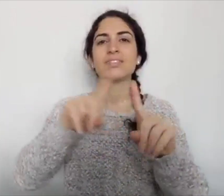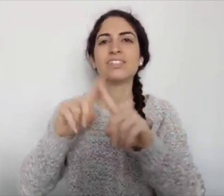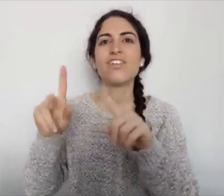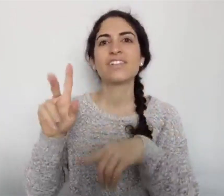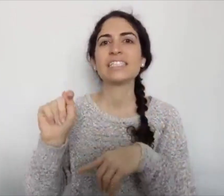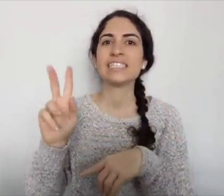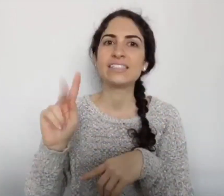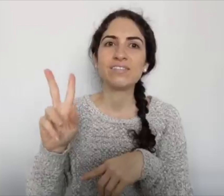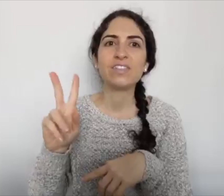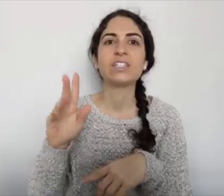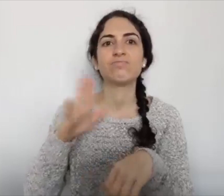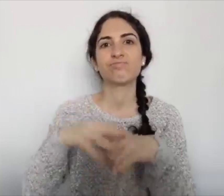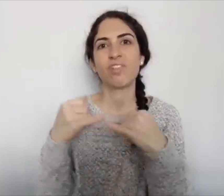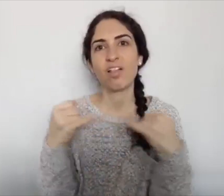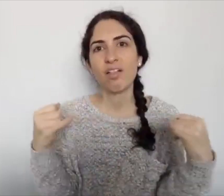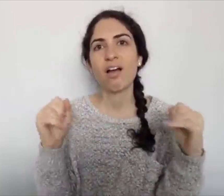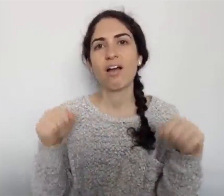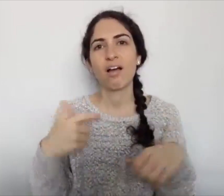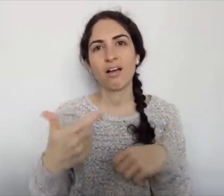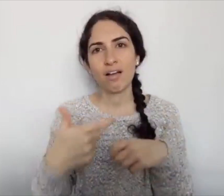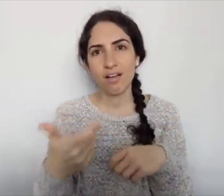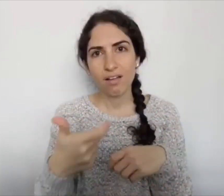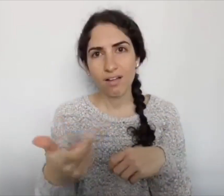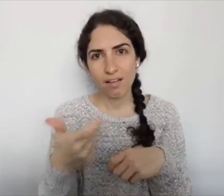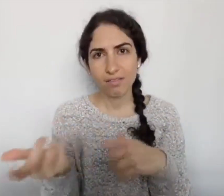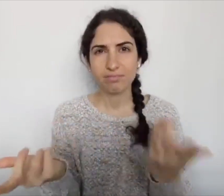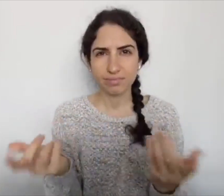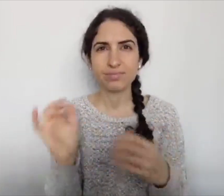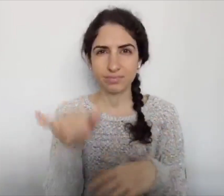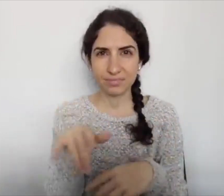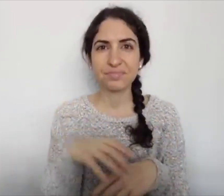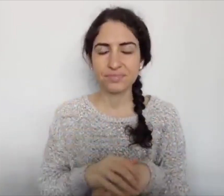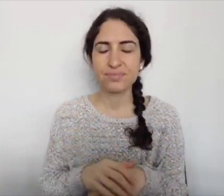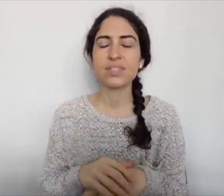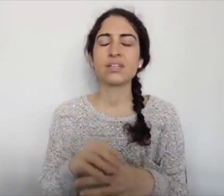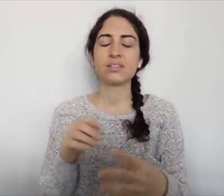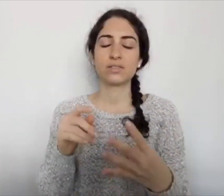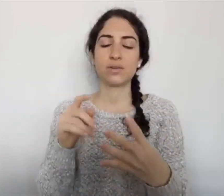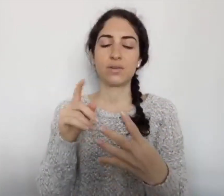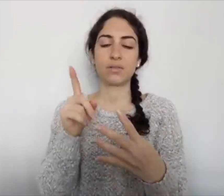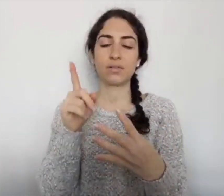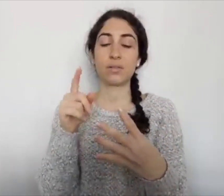different TV online, you can watch -- that.